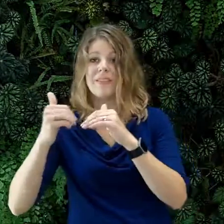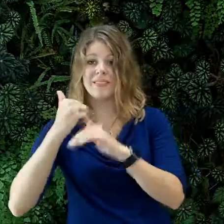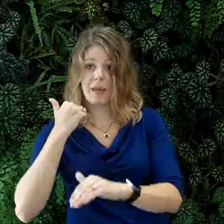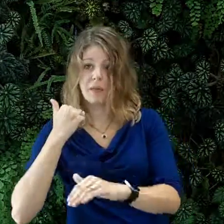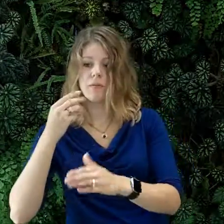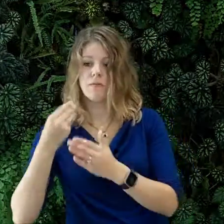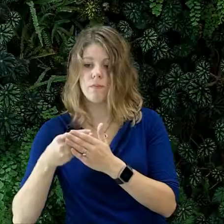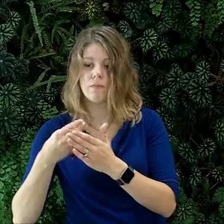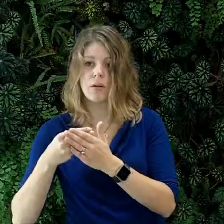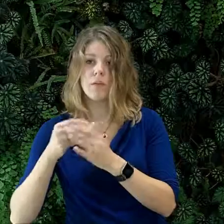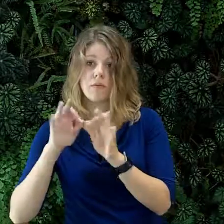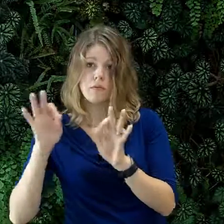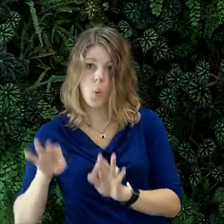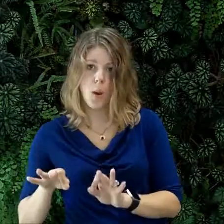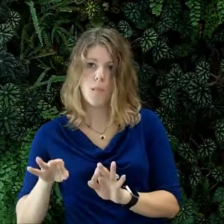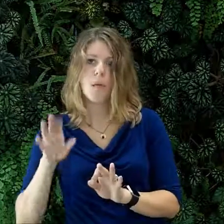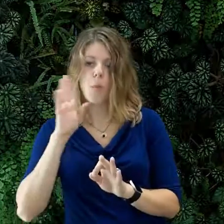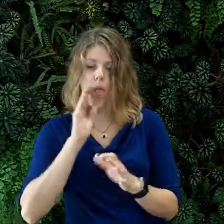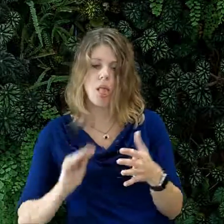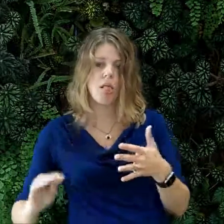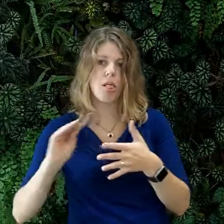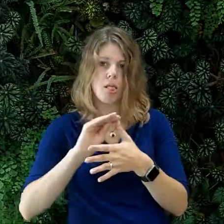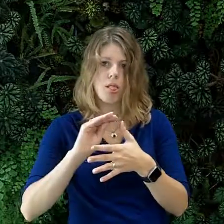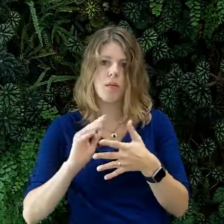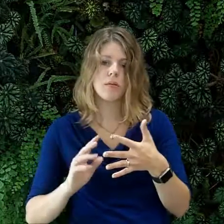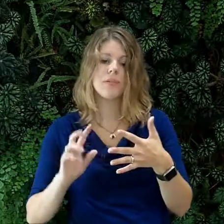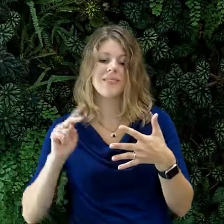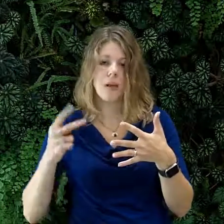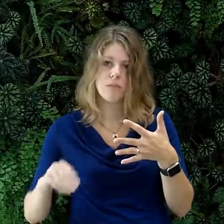all other paid exhibitors will be reserved in the order the payments were received.